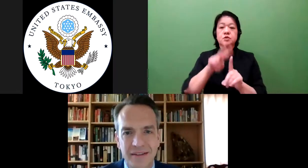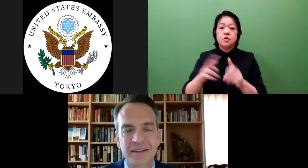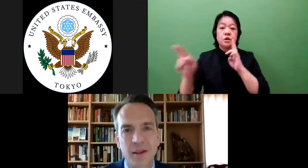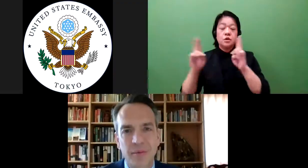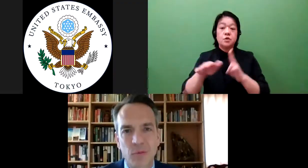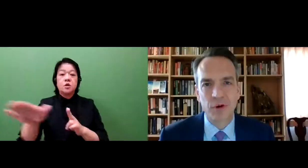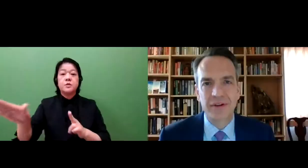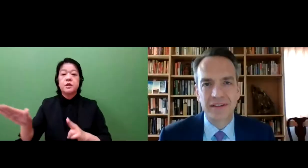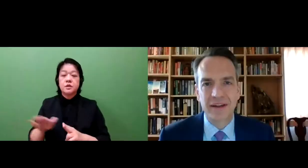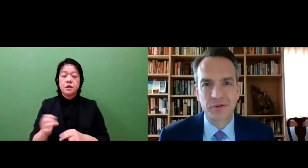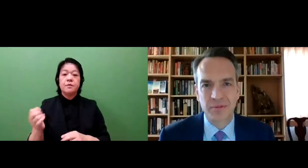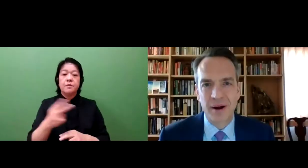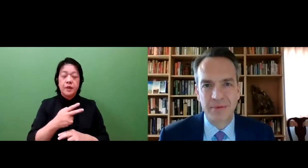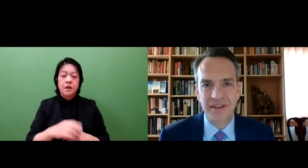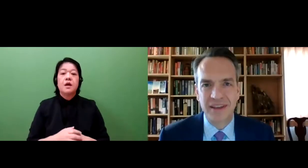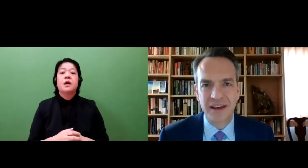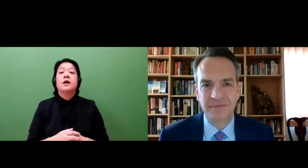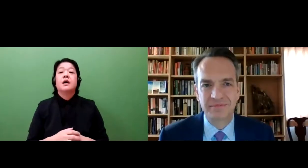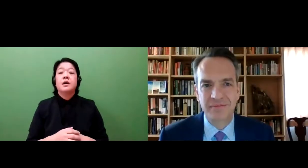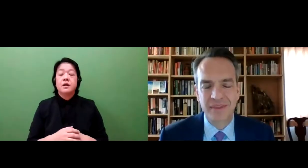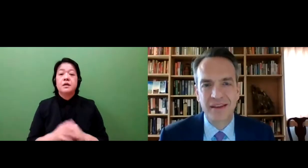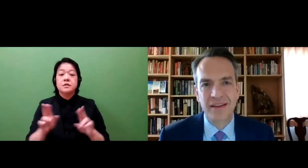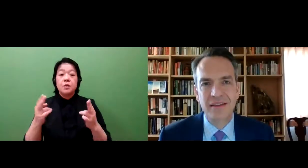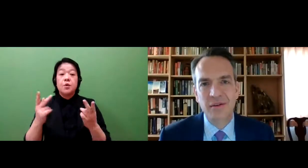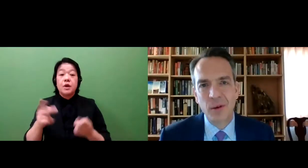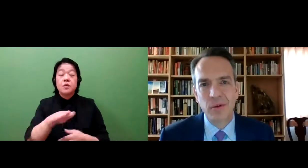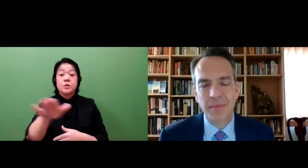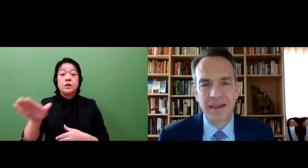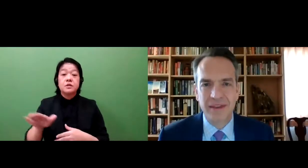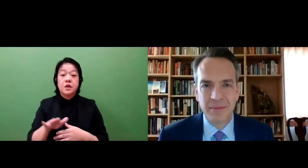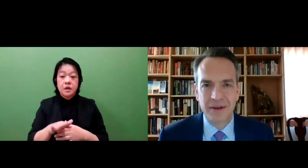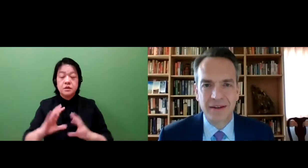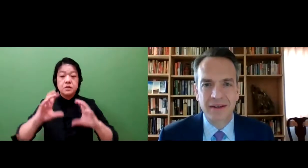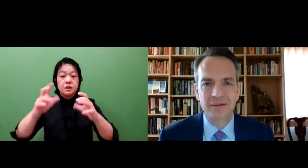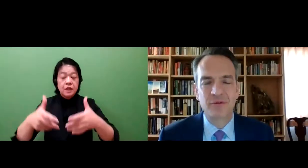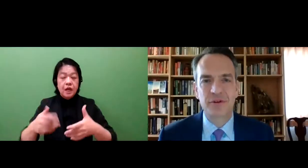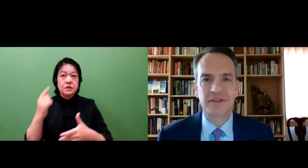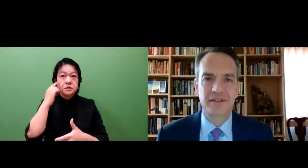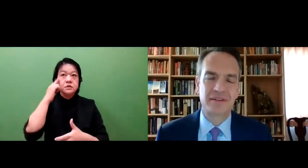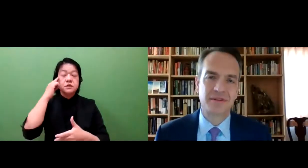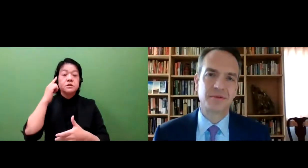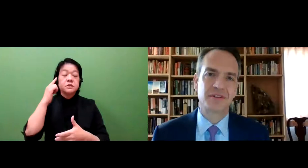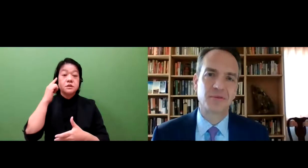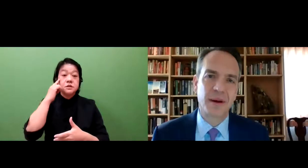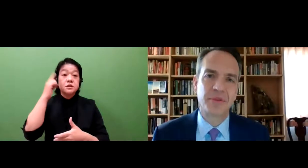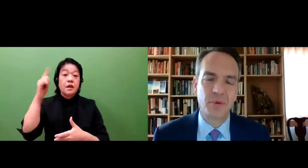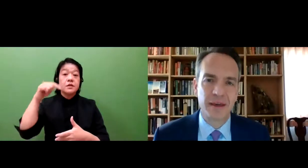to celebrate World Intellectual Property Day. The global pandemic has forced us to disrupt the way